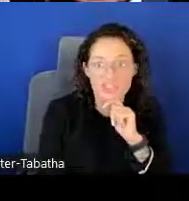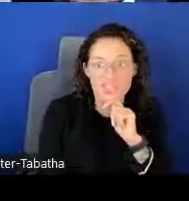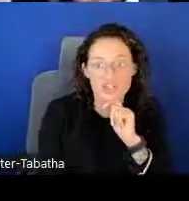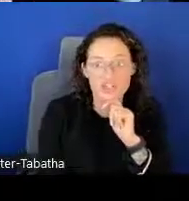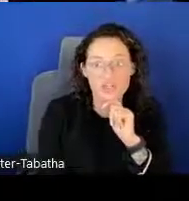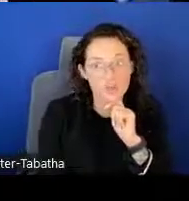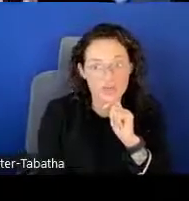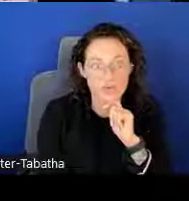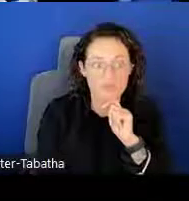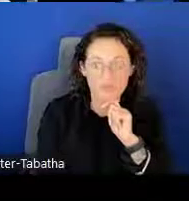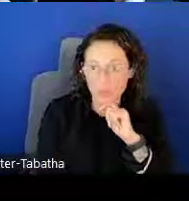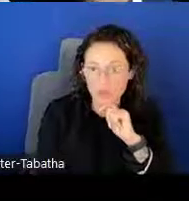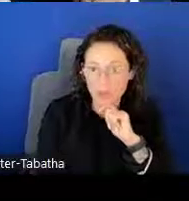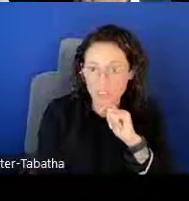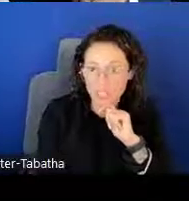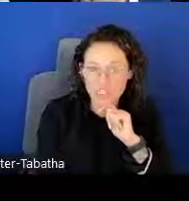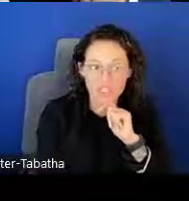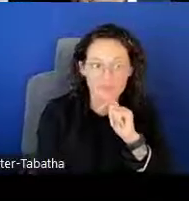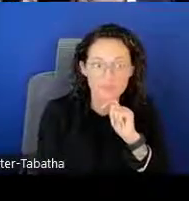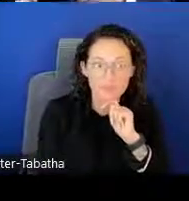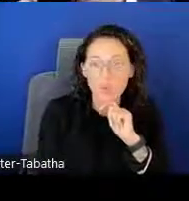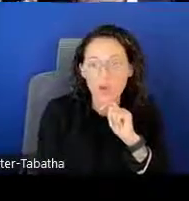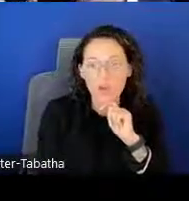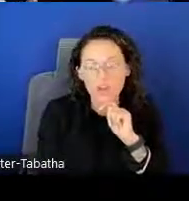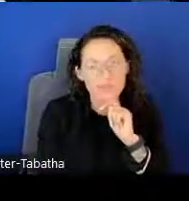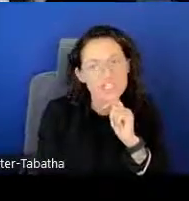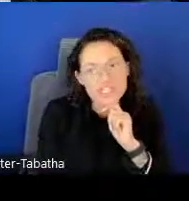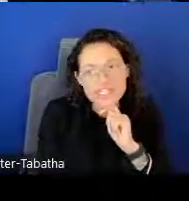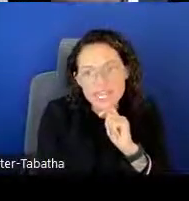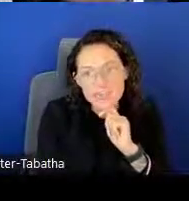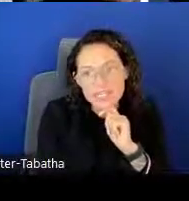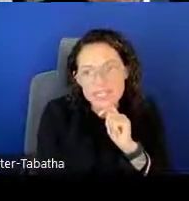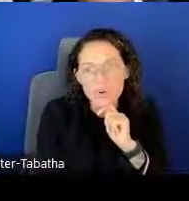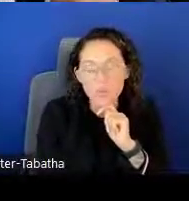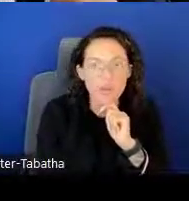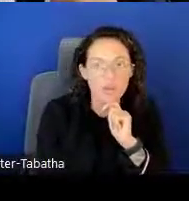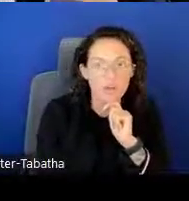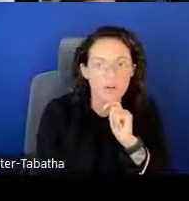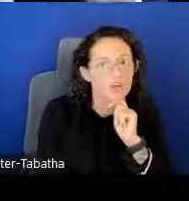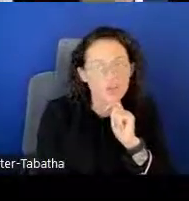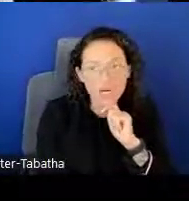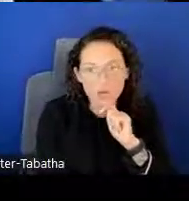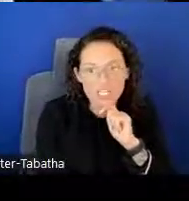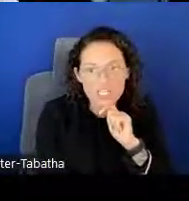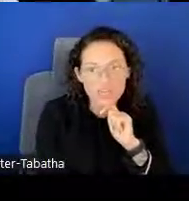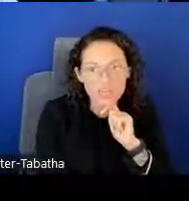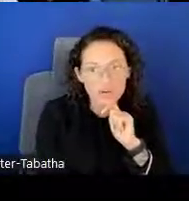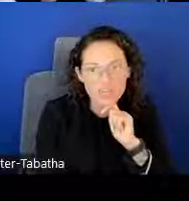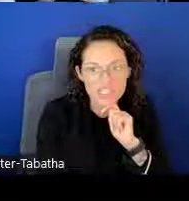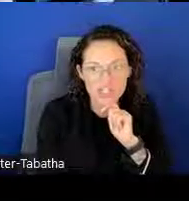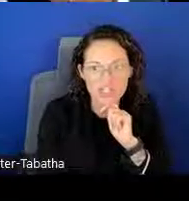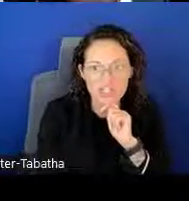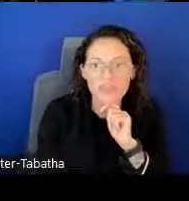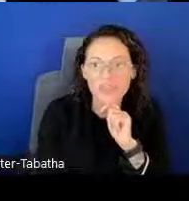or Center who's going to be reviewing your application. What are their mission statements? What are their current priorities within their research?